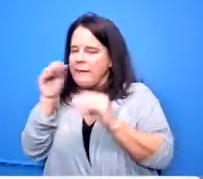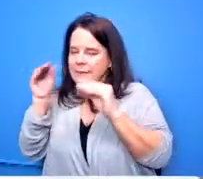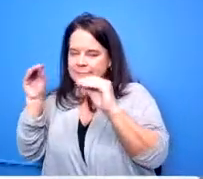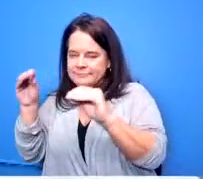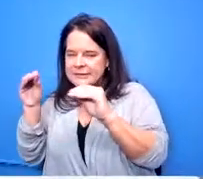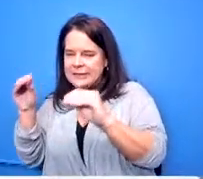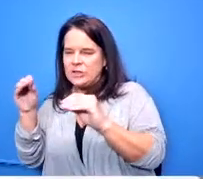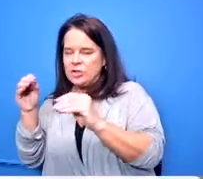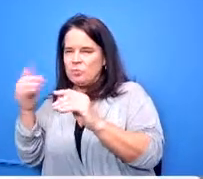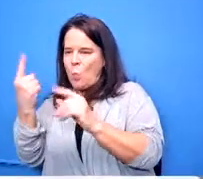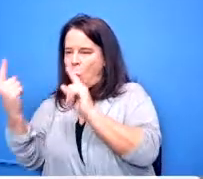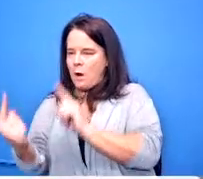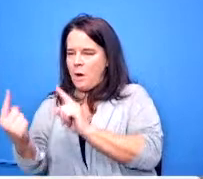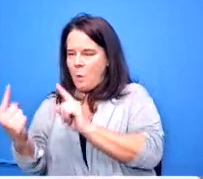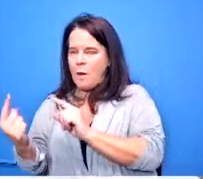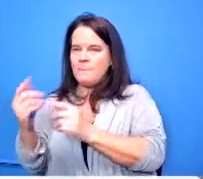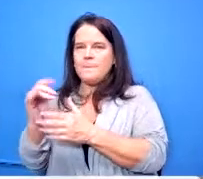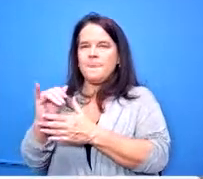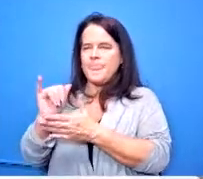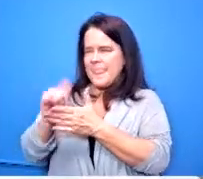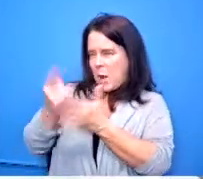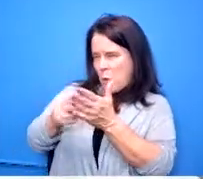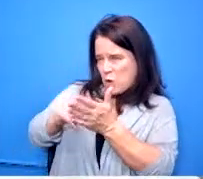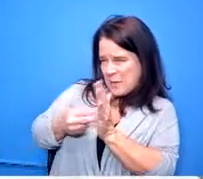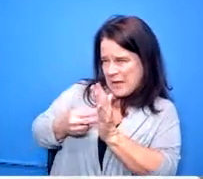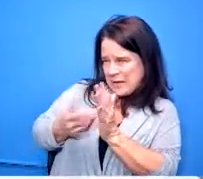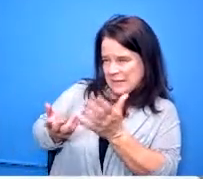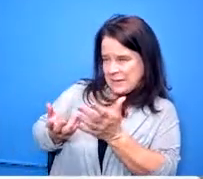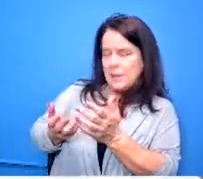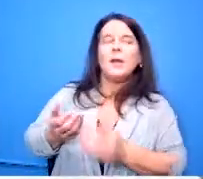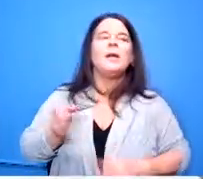that kind of work is that what you're asking so yeah so we i know we do it as five percent i'm